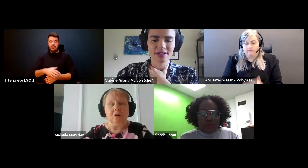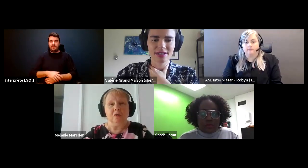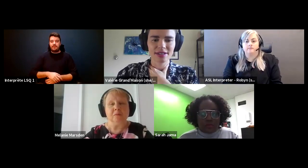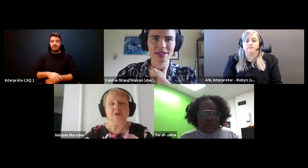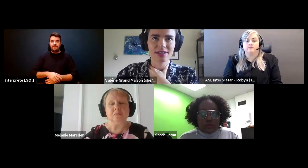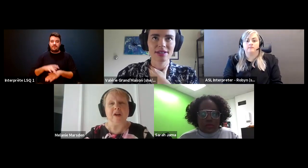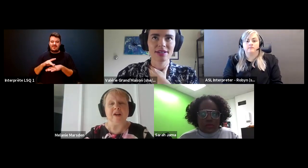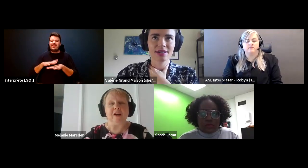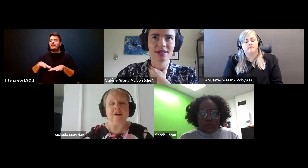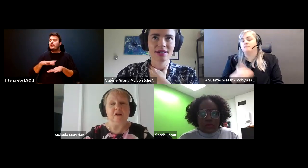Melanie Marsden: home to many.